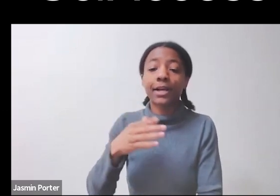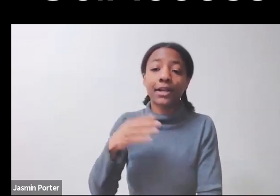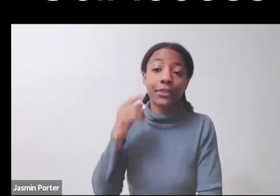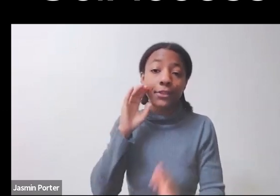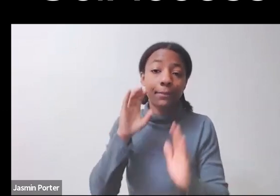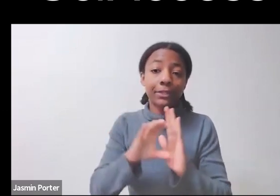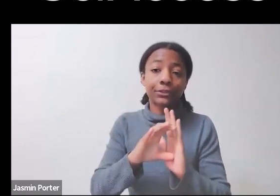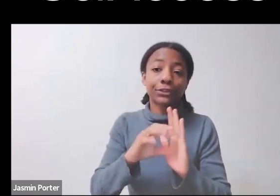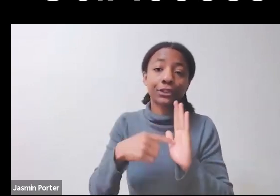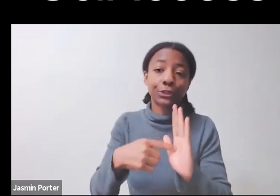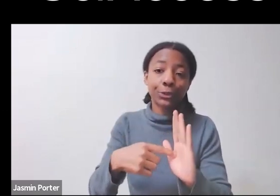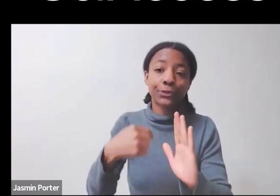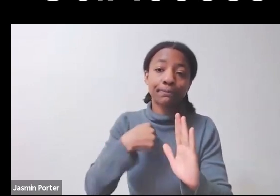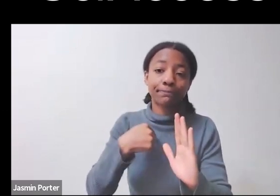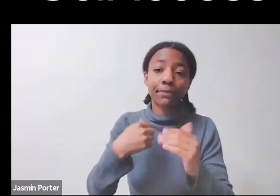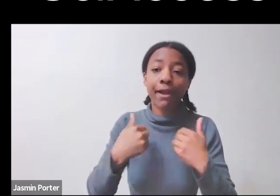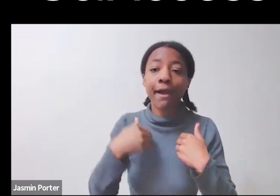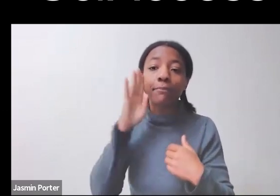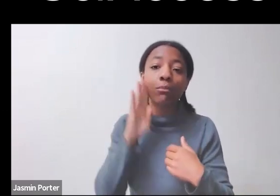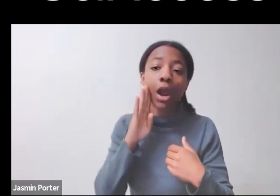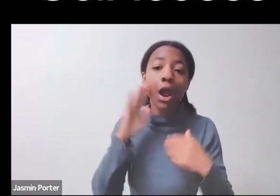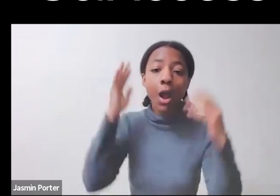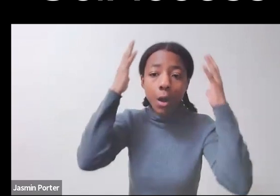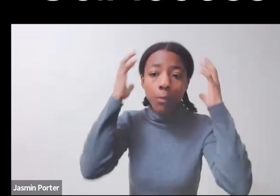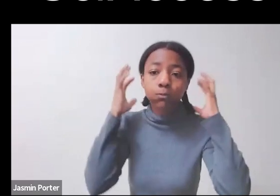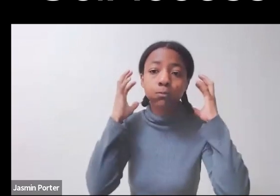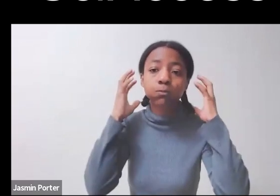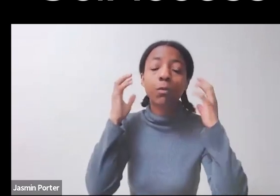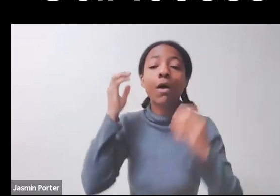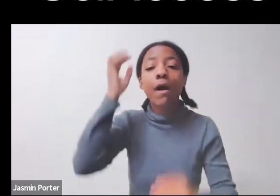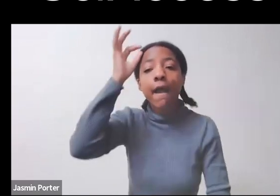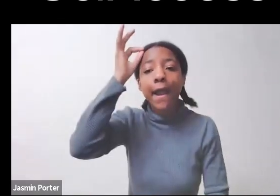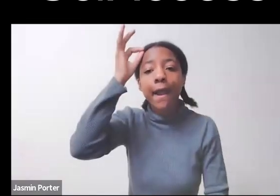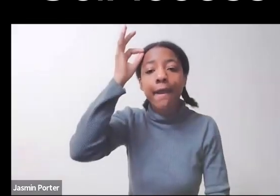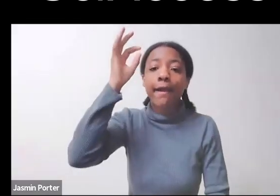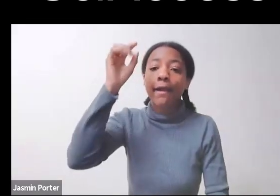dark-brimmed glasses, a black long-sleeved shirt with yellow flowers, and a necklace.